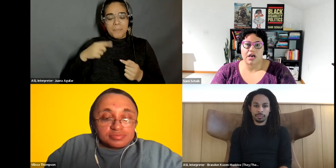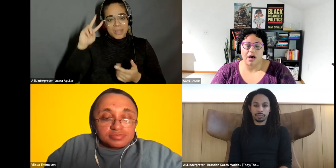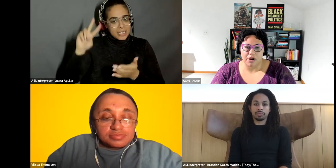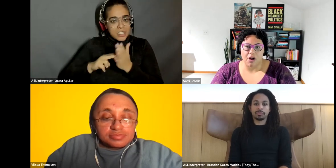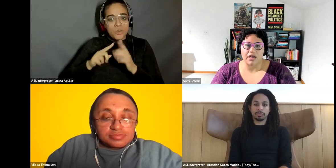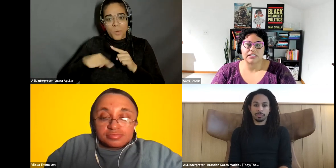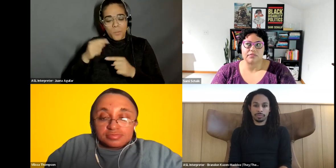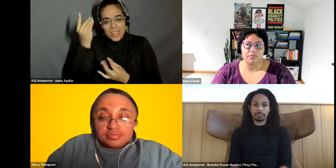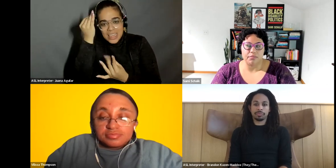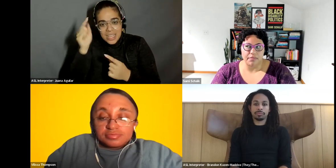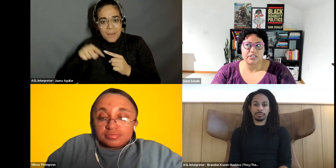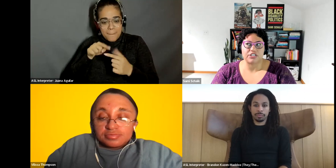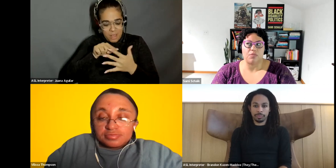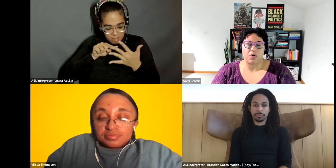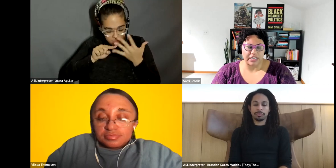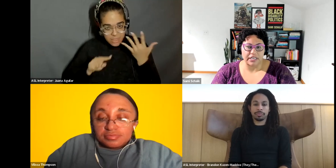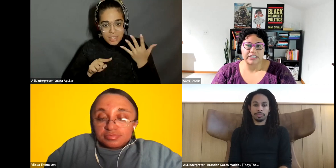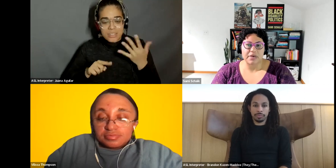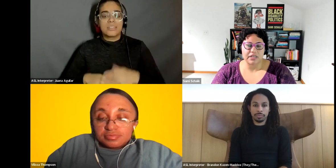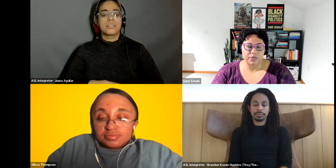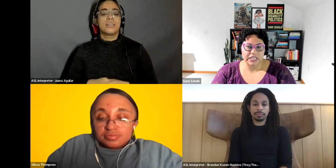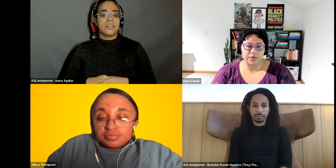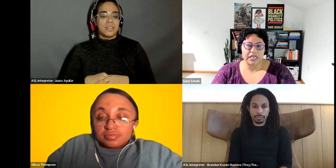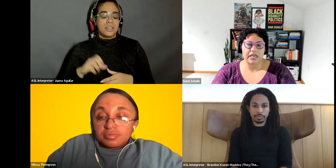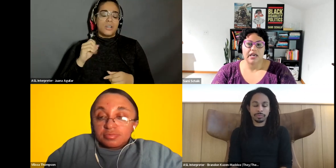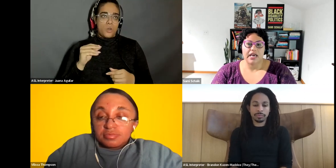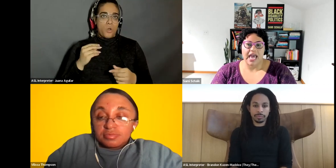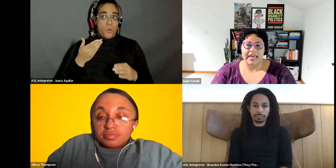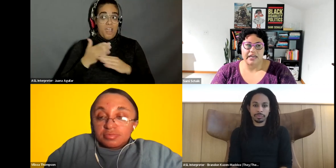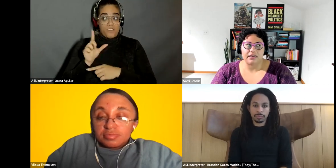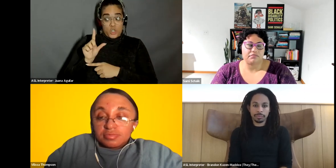Sami Schalk: come across much more clearly to me in 2020, and it